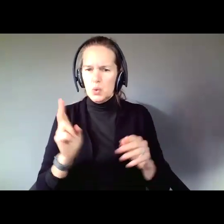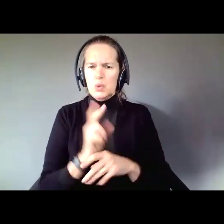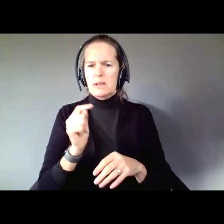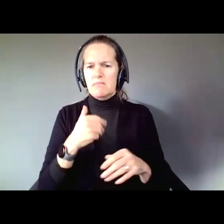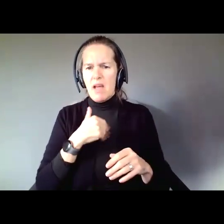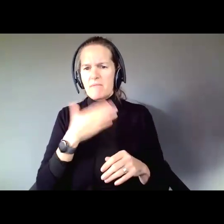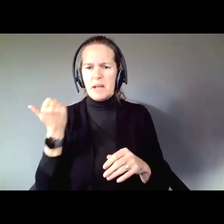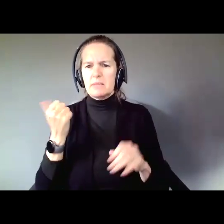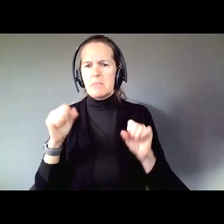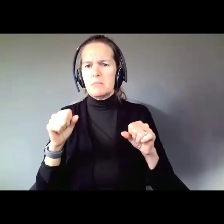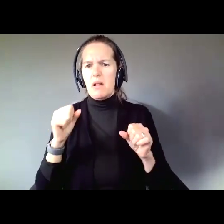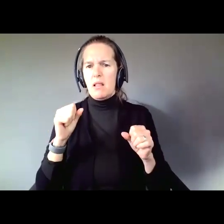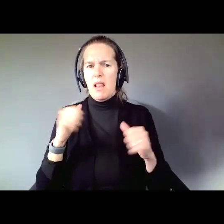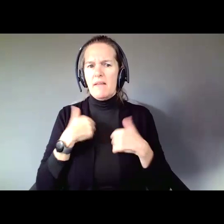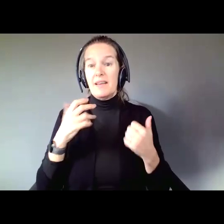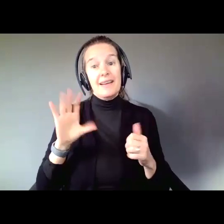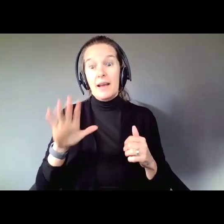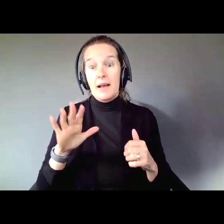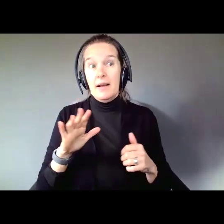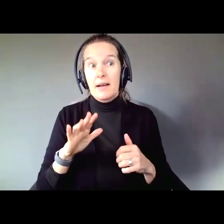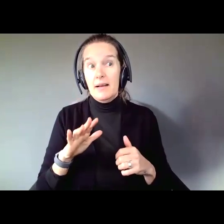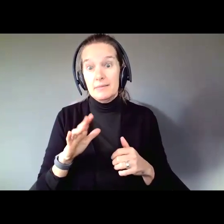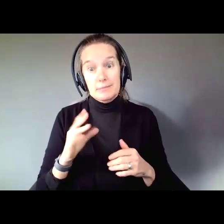Let me tell you, spoiler alert, they are easy. And all of them are easier than next.